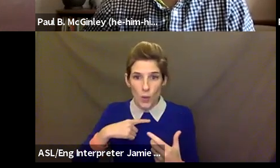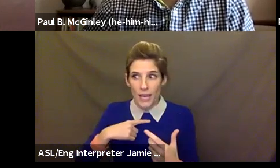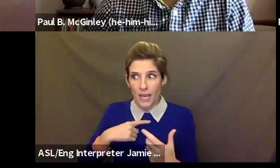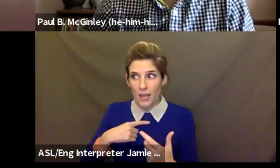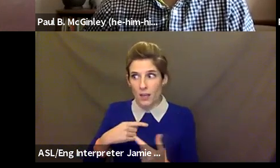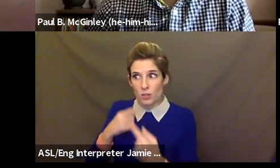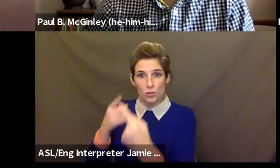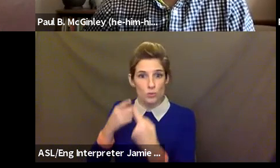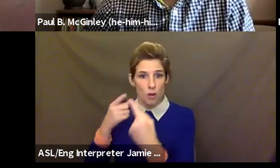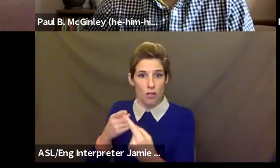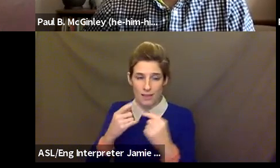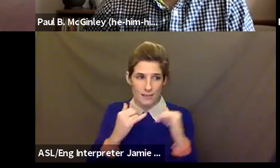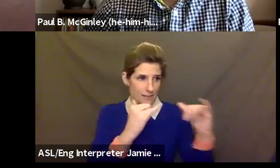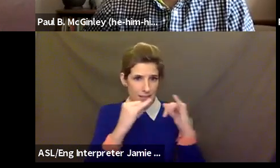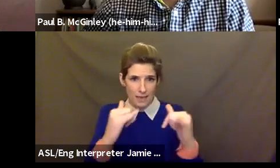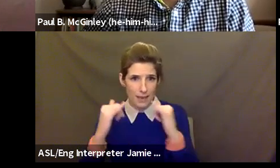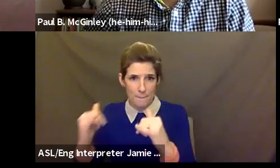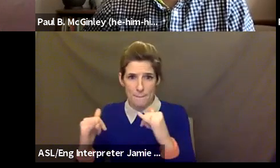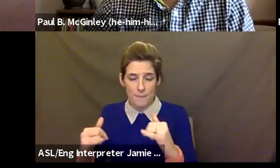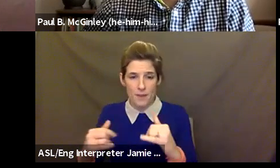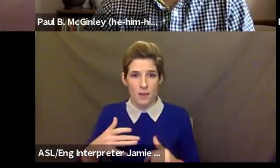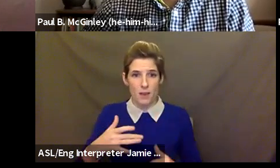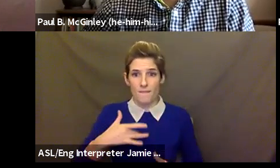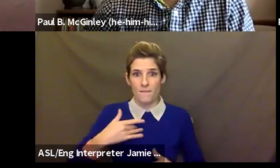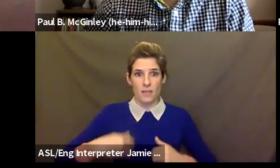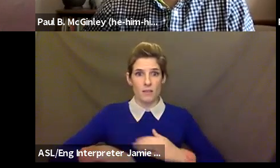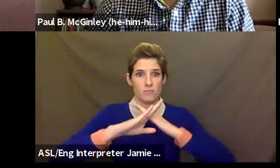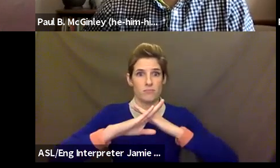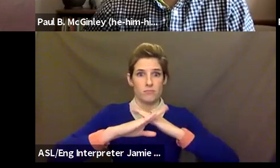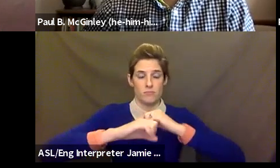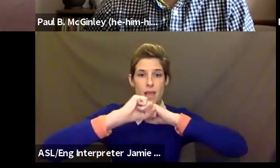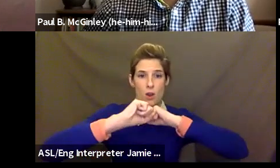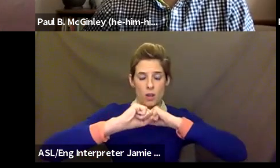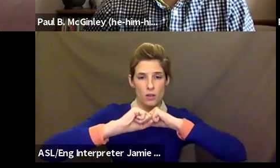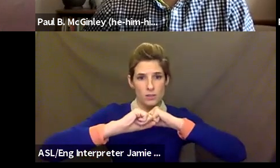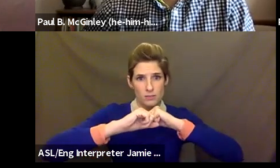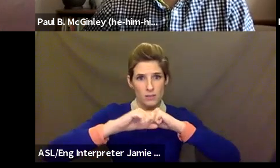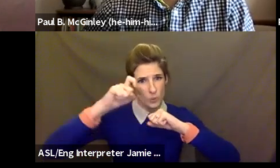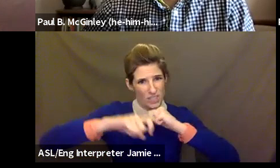those barriers to accept that the person on the other side is